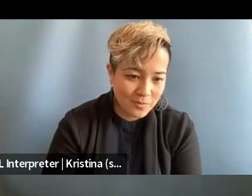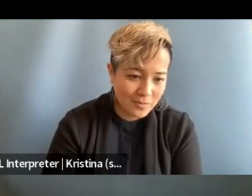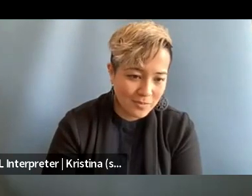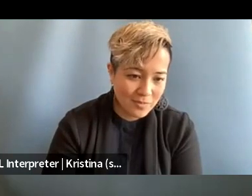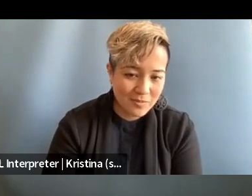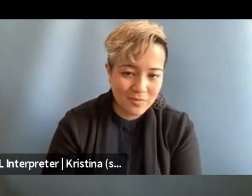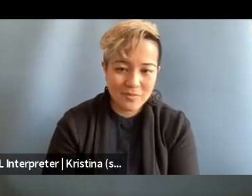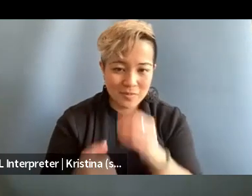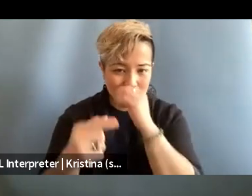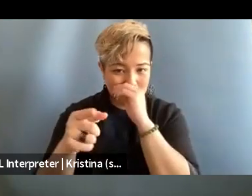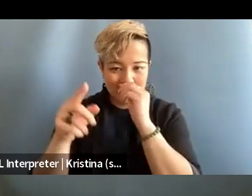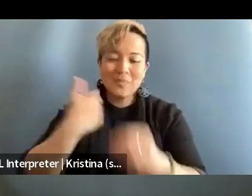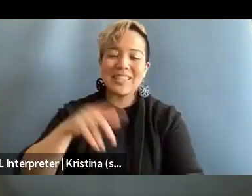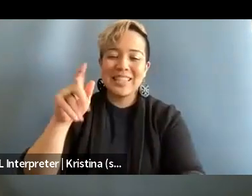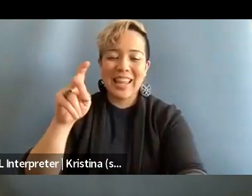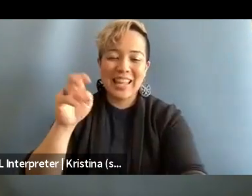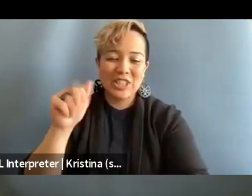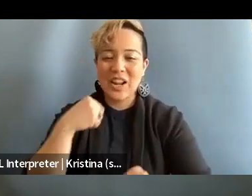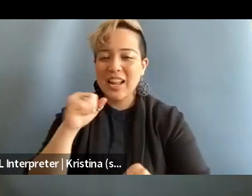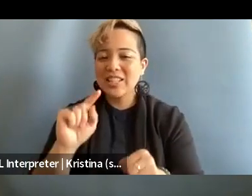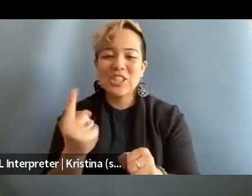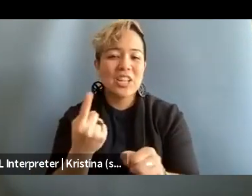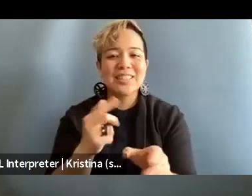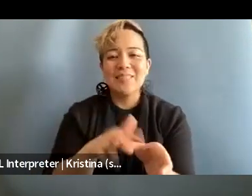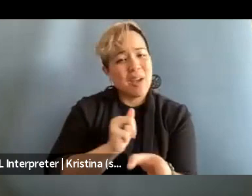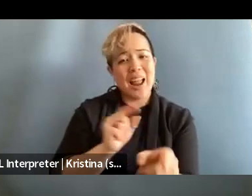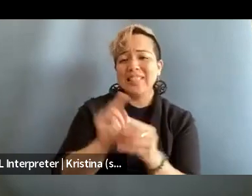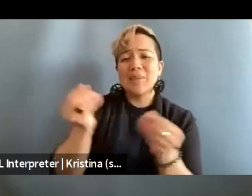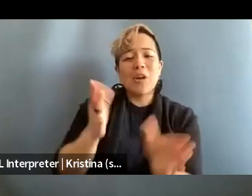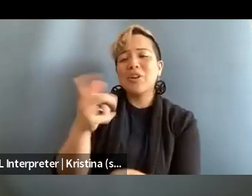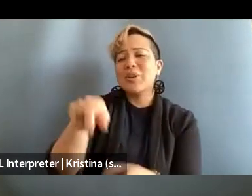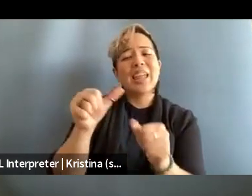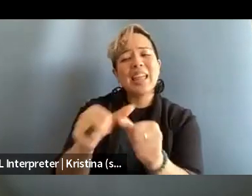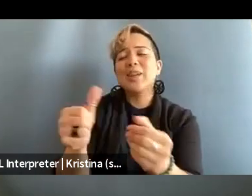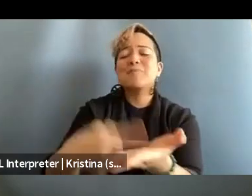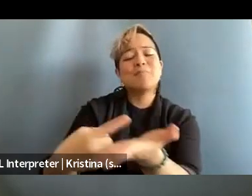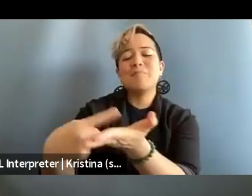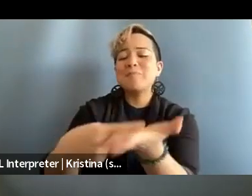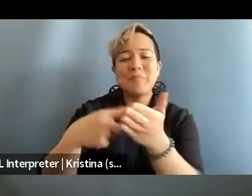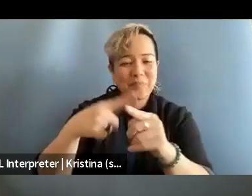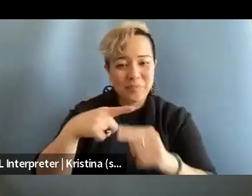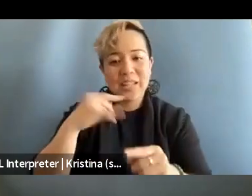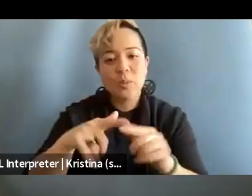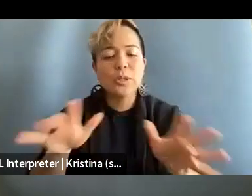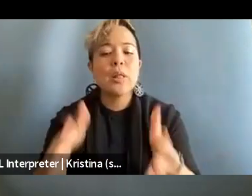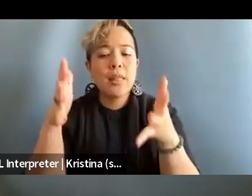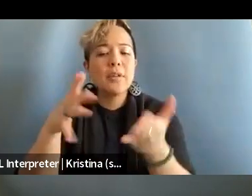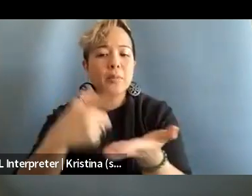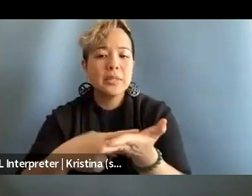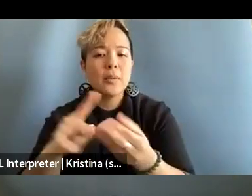I feel like I can just butt out. This is Kendra, I feel like I can just butt out as a moderator and let y'all keep going, but I did wanna lift up something from the Q&A,